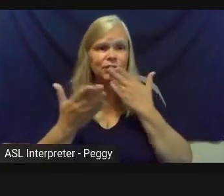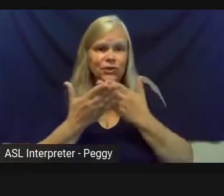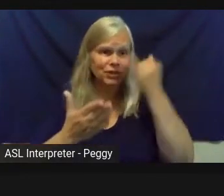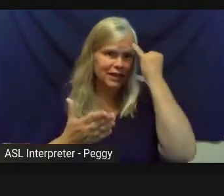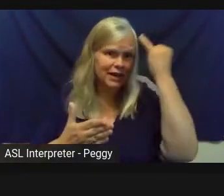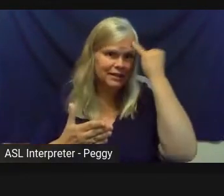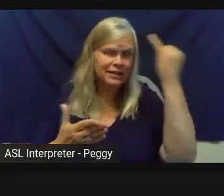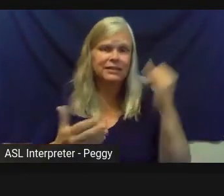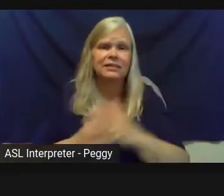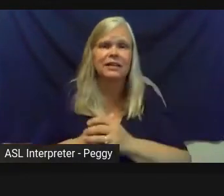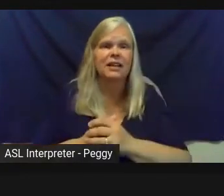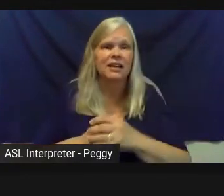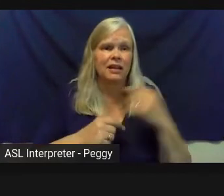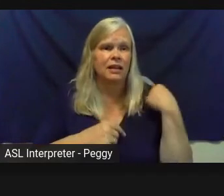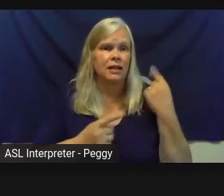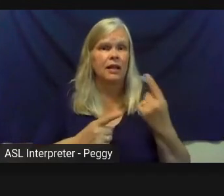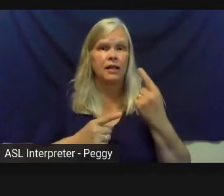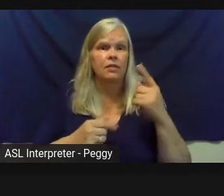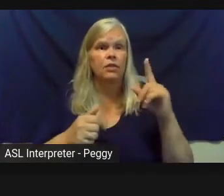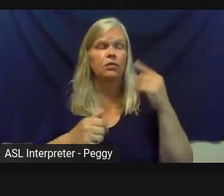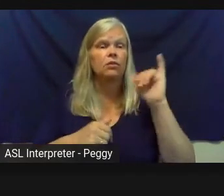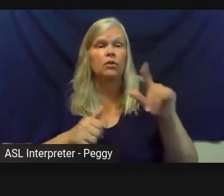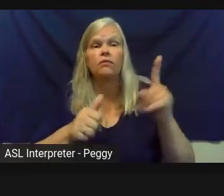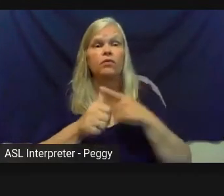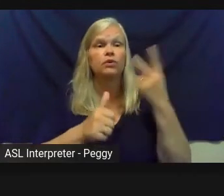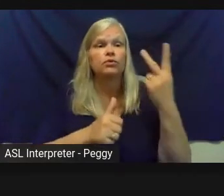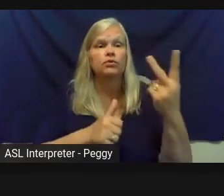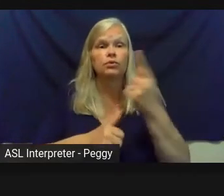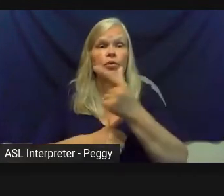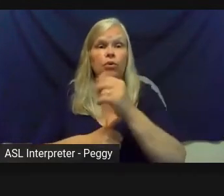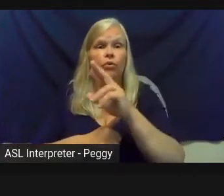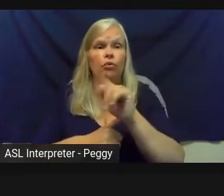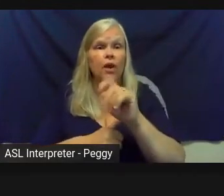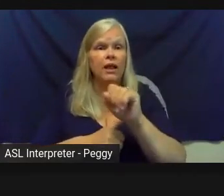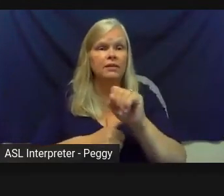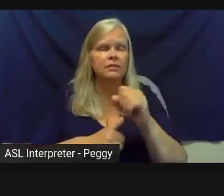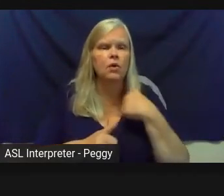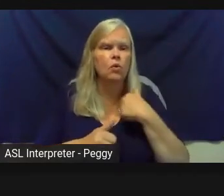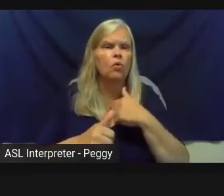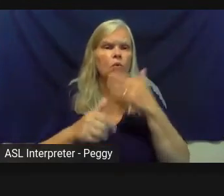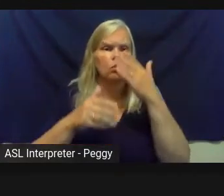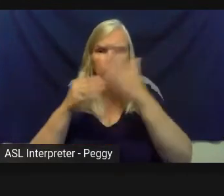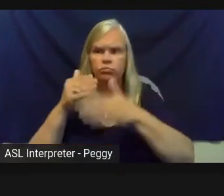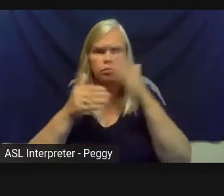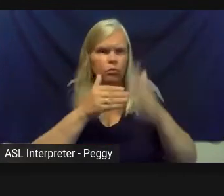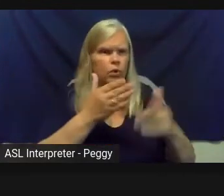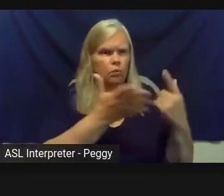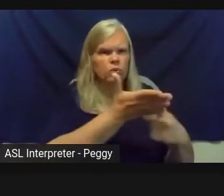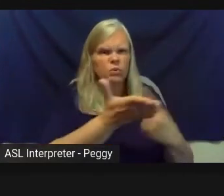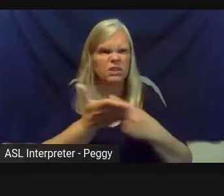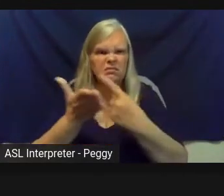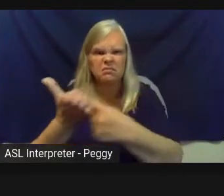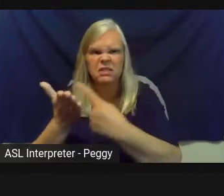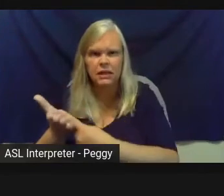first two rounds of those grants. Please follow up with our team if you'd like to discuss that.